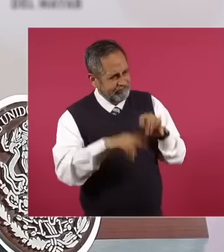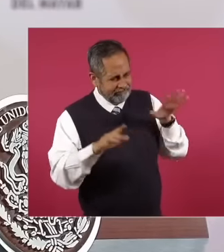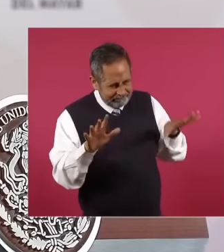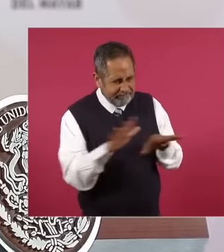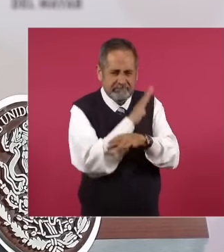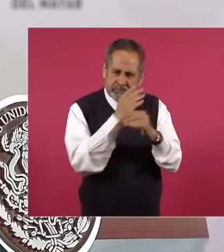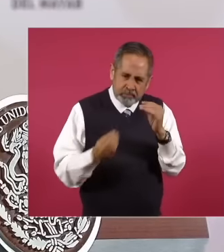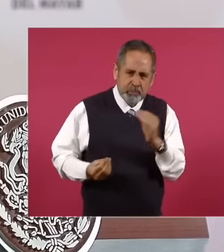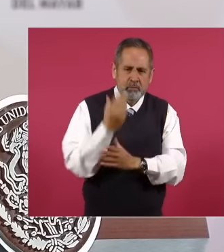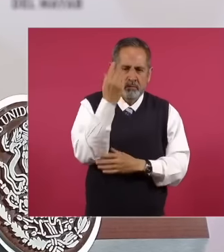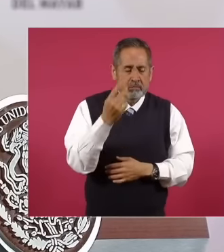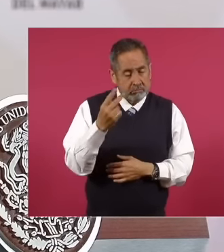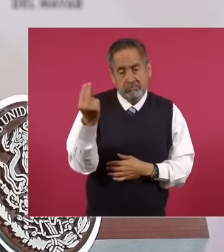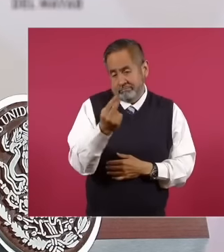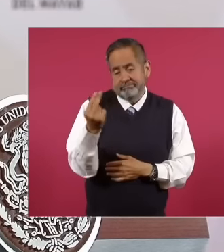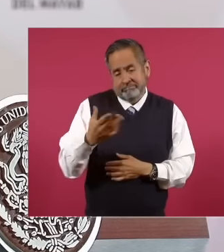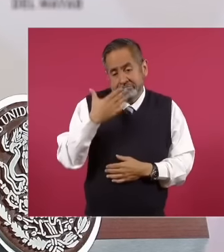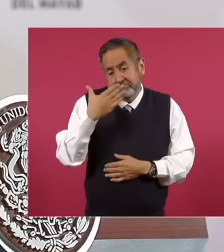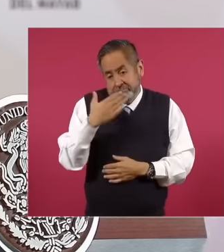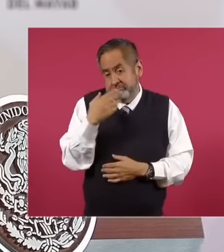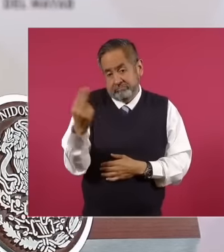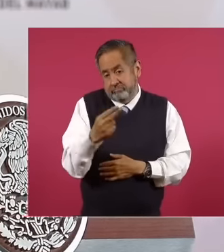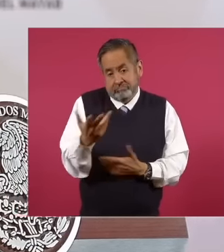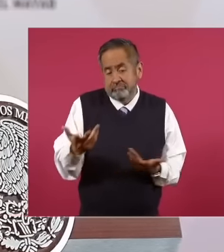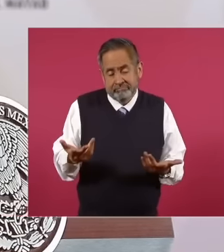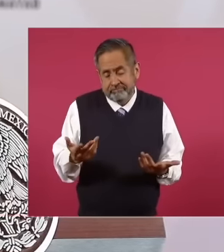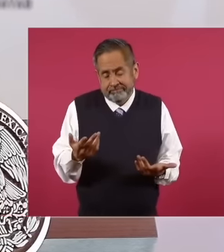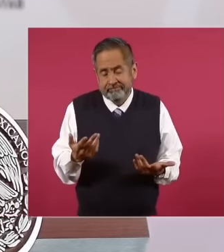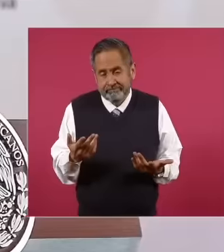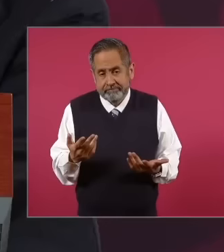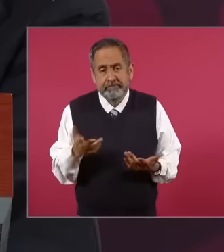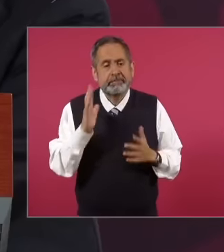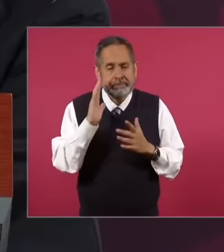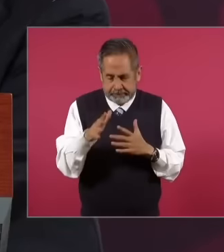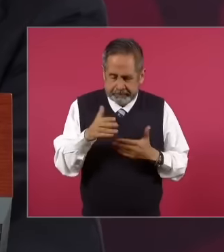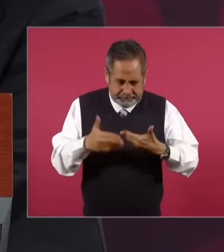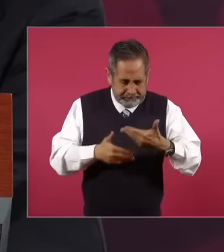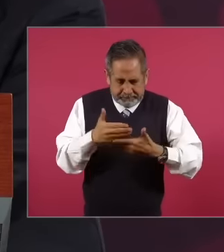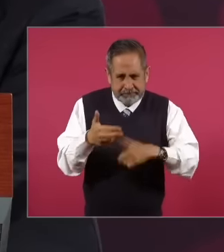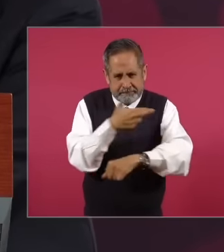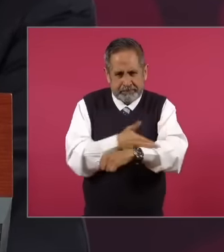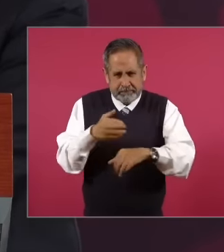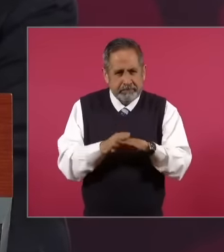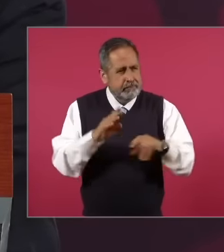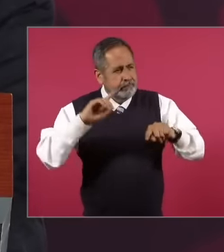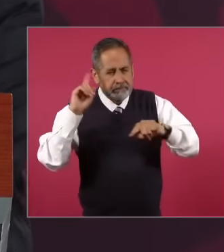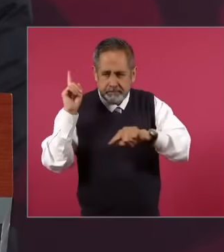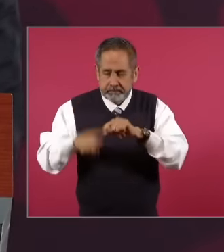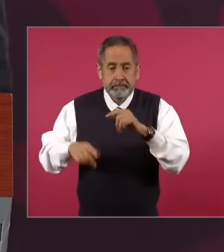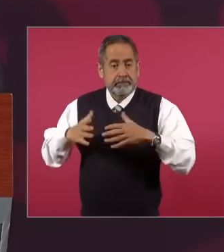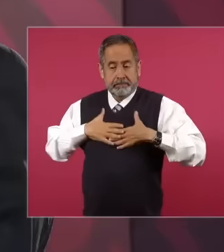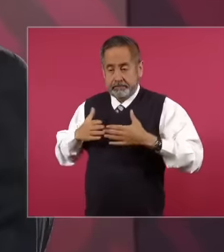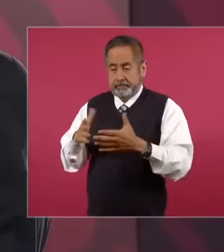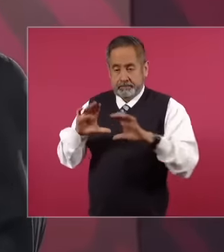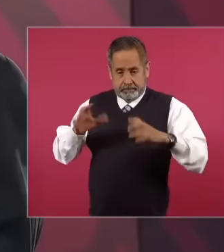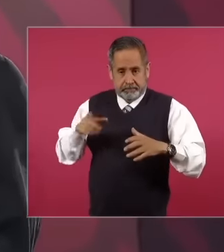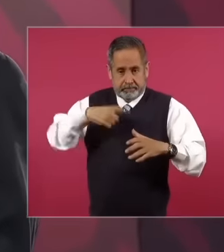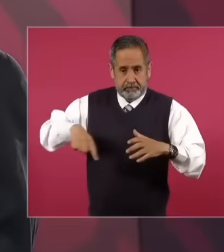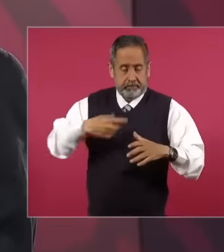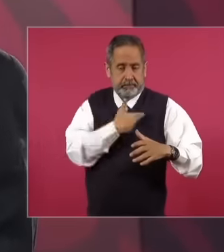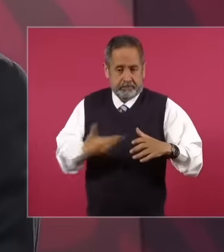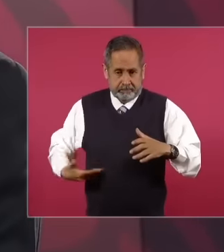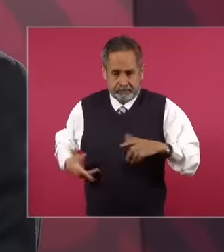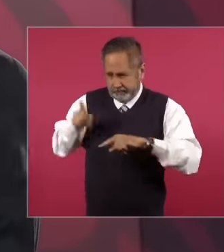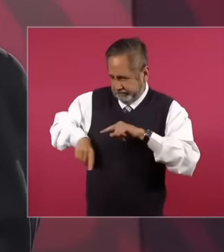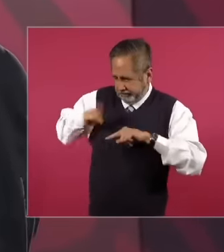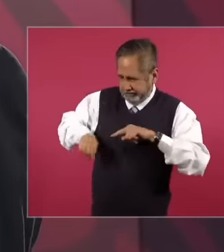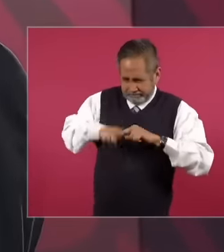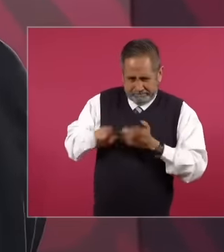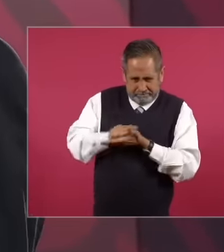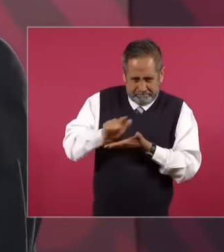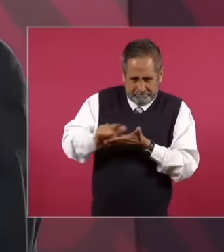A lot of progress has already been made in cleaning up the executive power. A lot of progress has been made and also yesterday